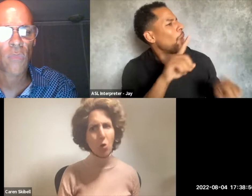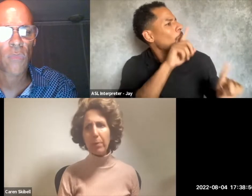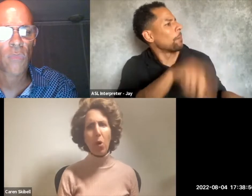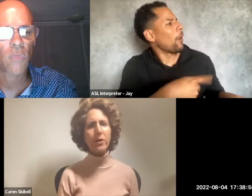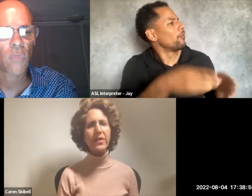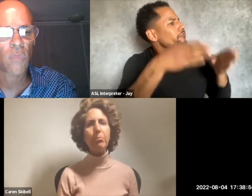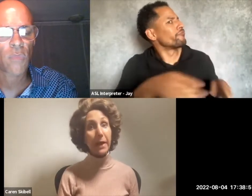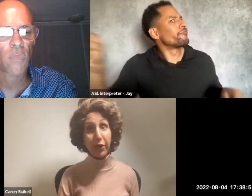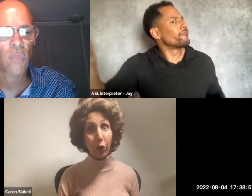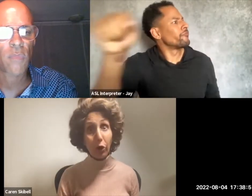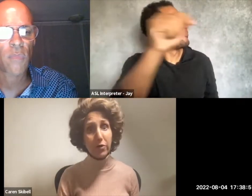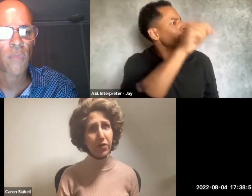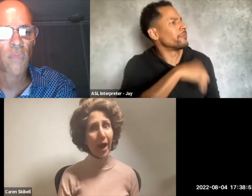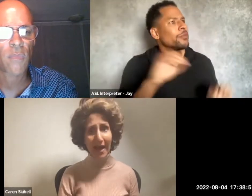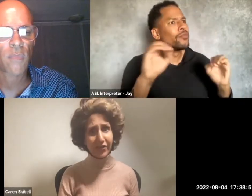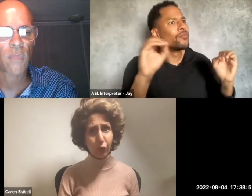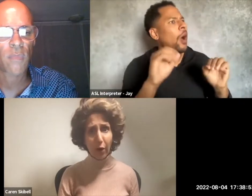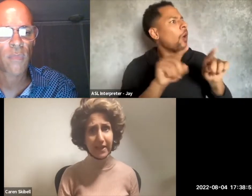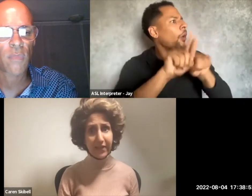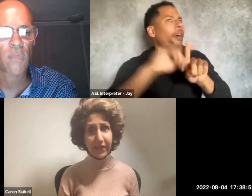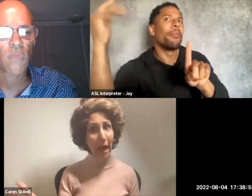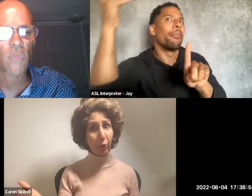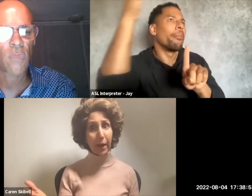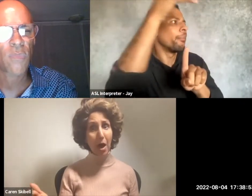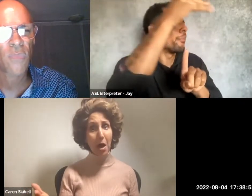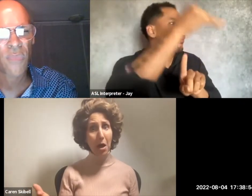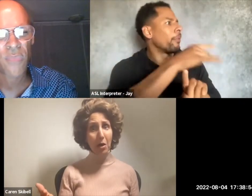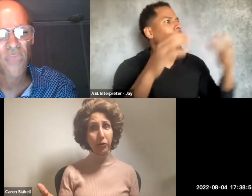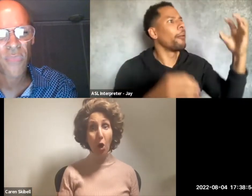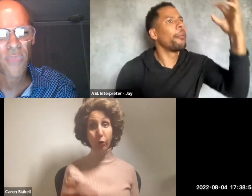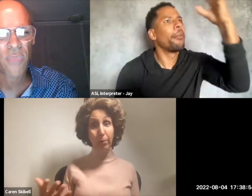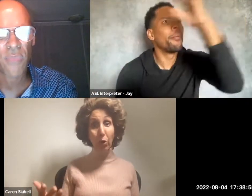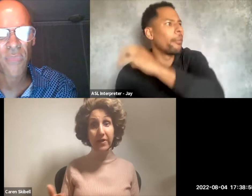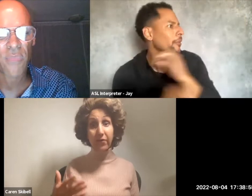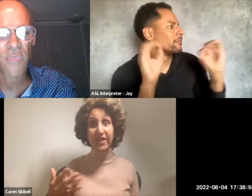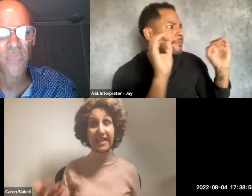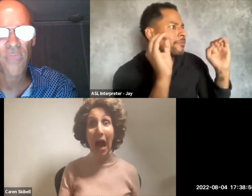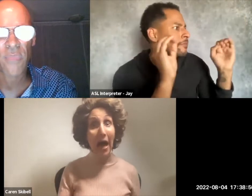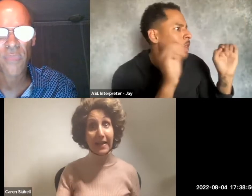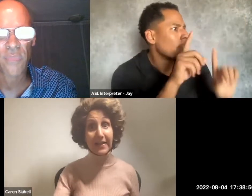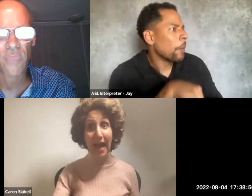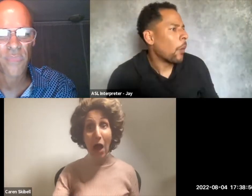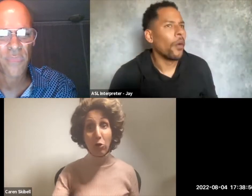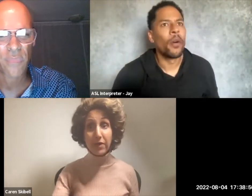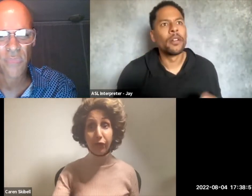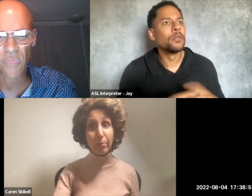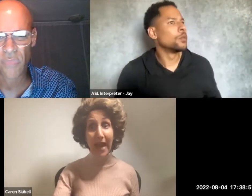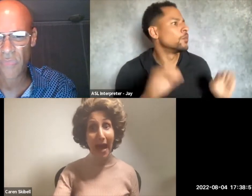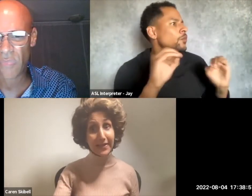No reports of meteors or asteroids in the area. No reports of sky sounds from NASA.